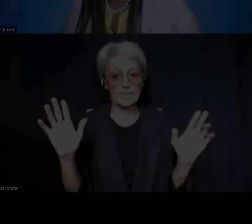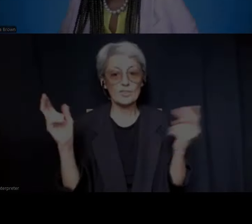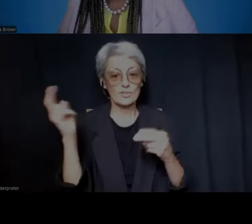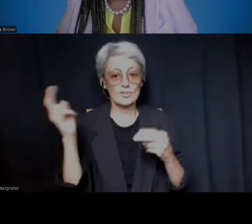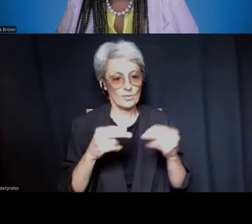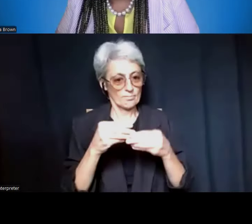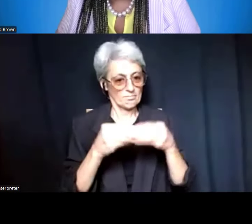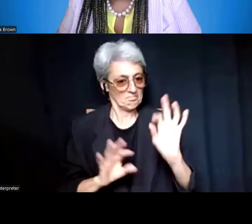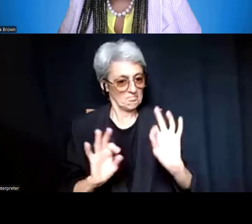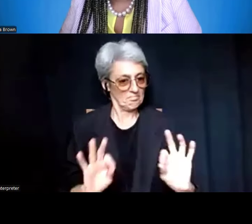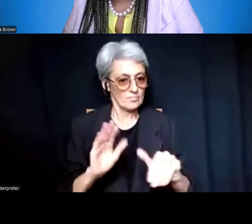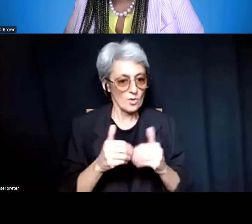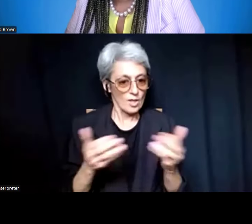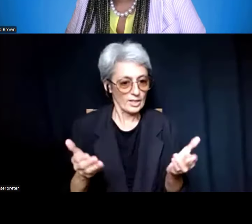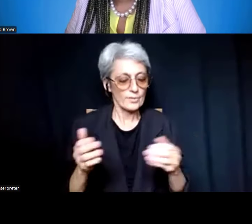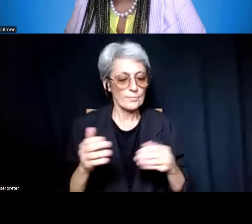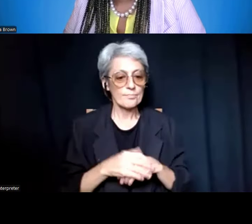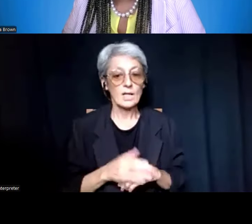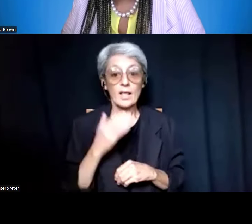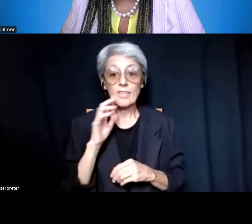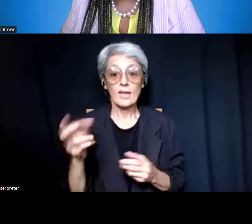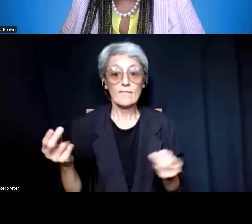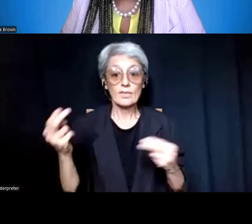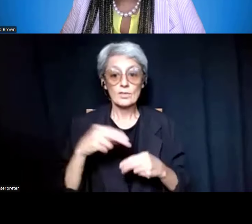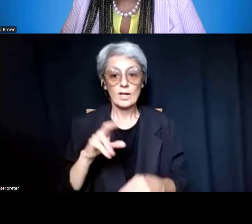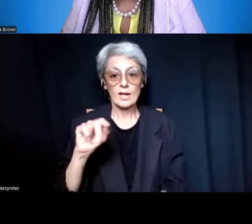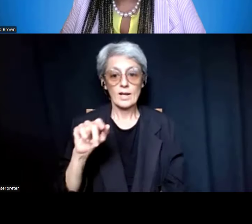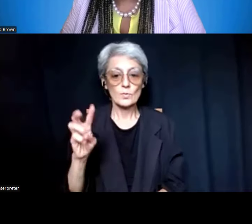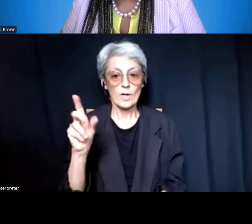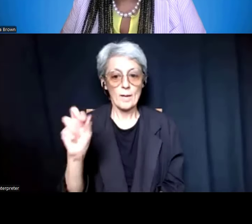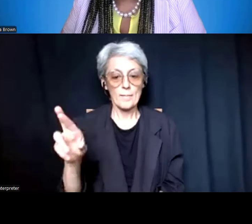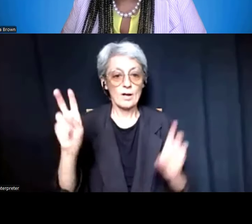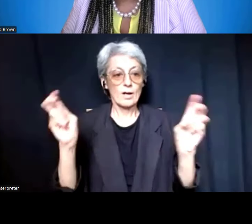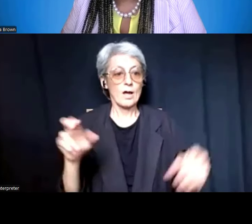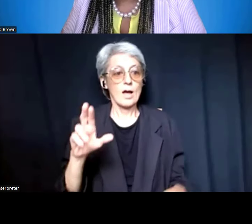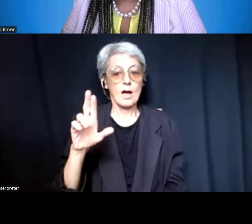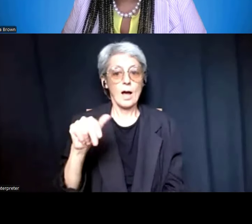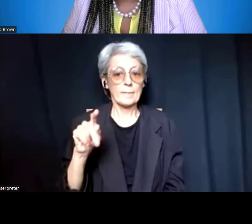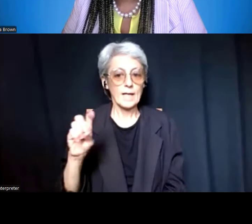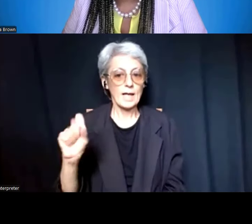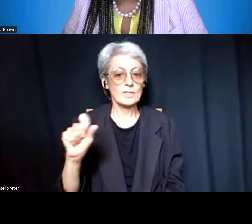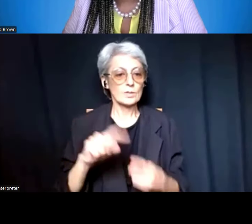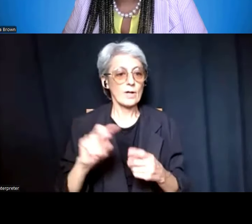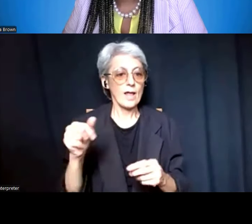Dr. Anissa Brown: I thank you for joining the NIH webinar. The title is Updates to NIH Training Grant and Applications.